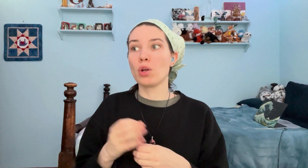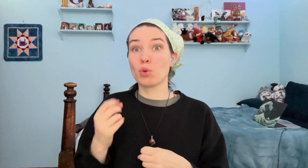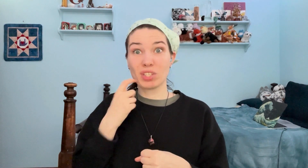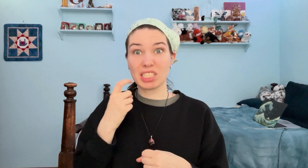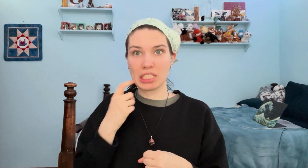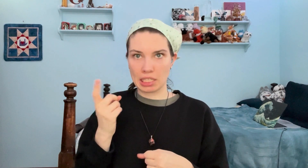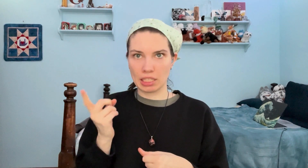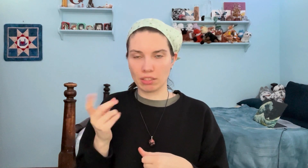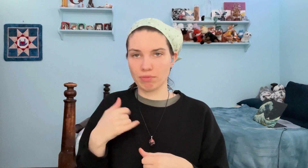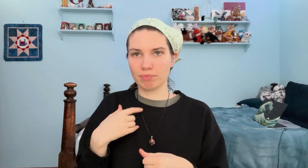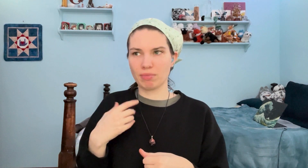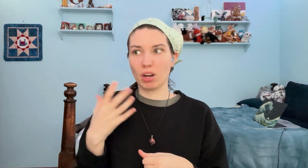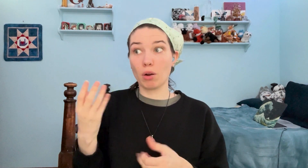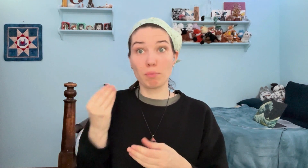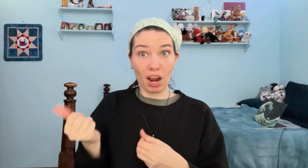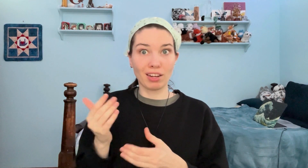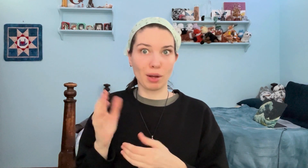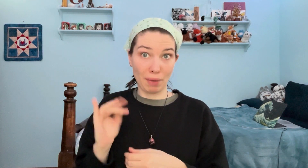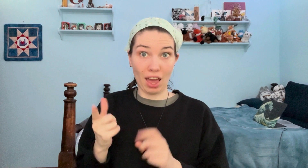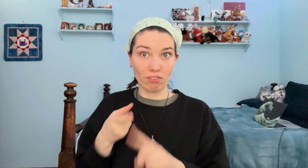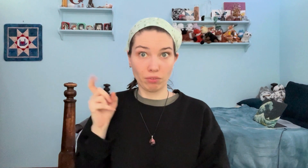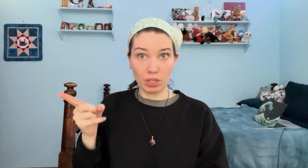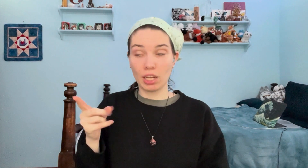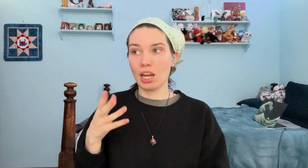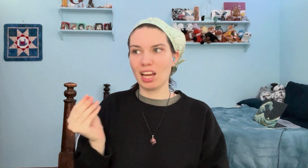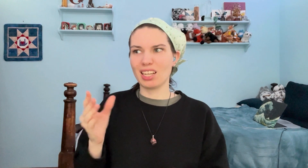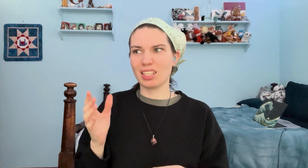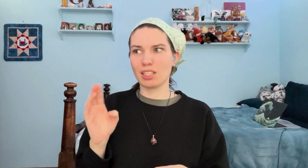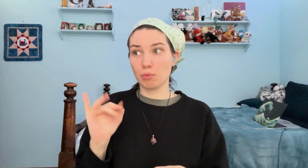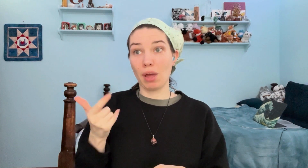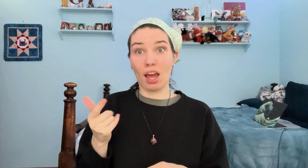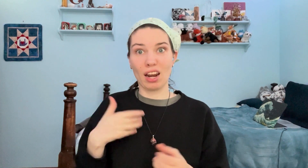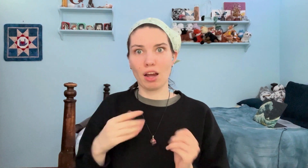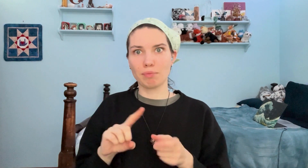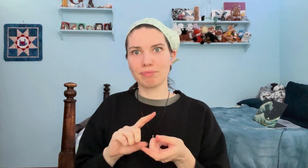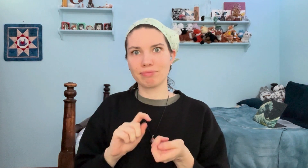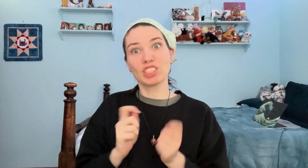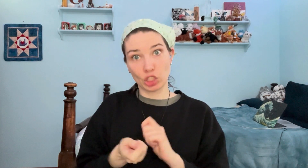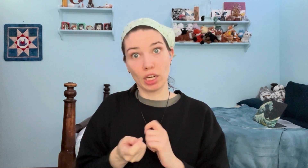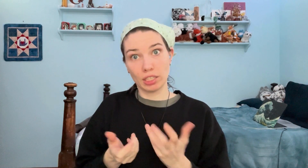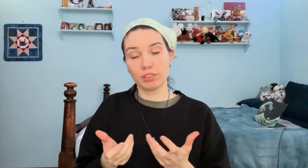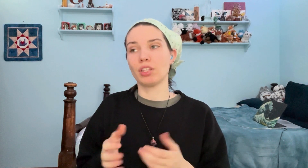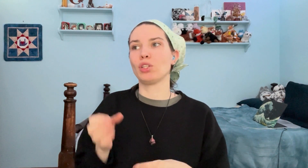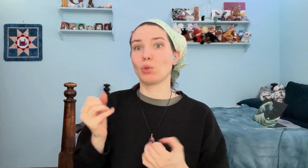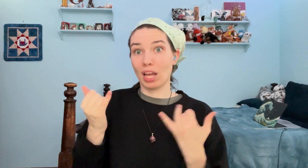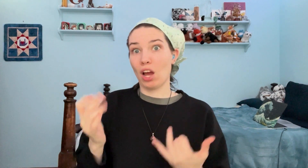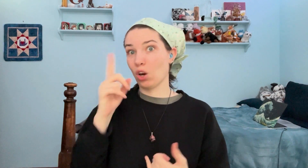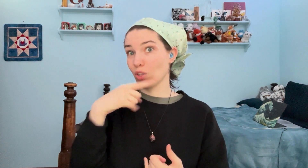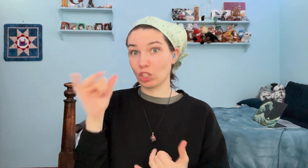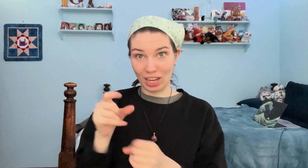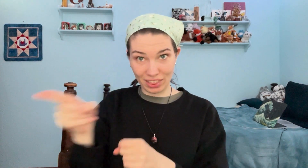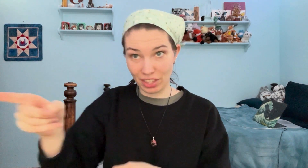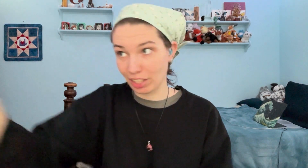So recently, I have bought a bag from them, and the bag has changed. So now they look like this: